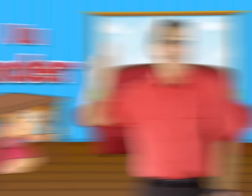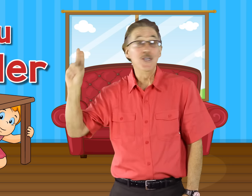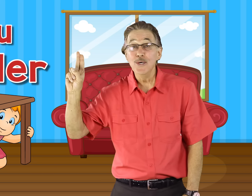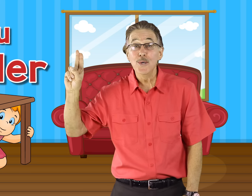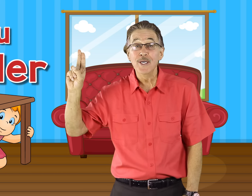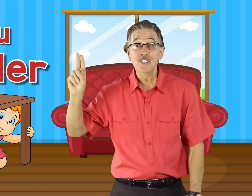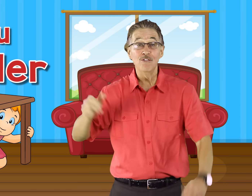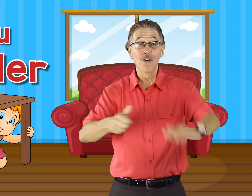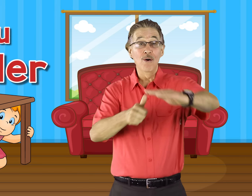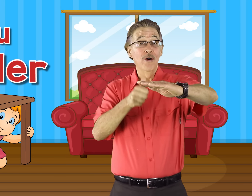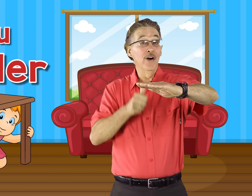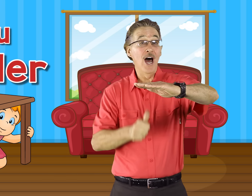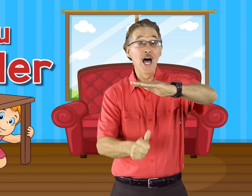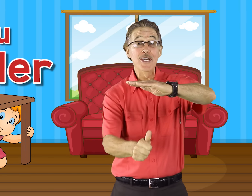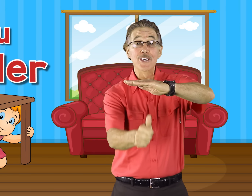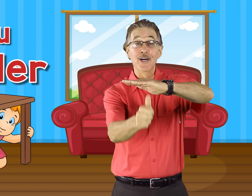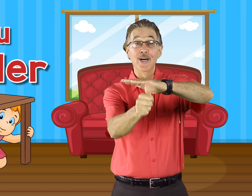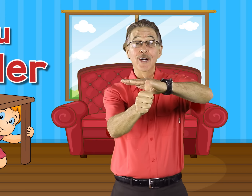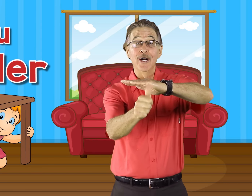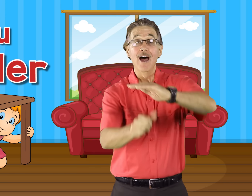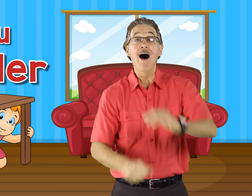U is for under